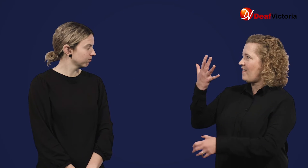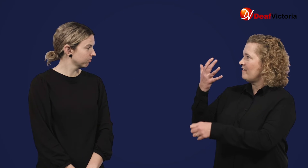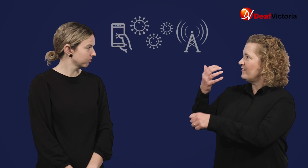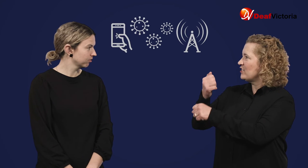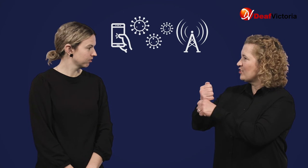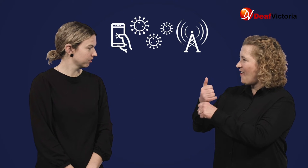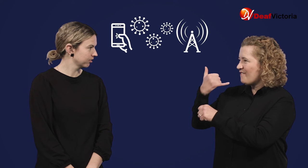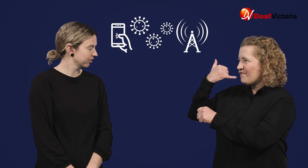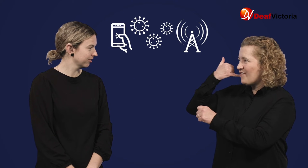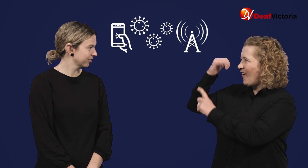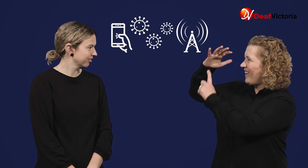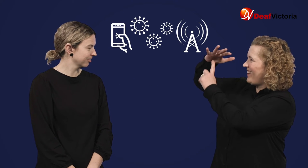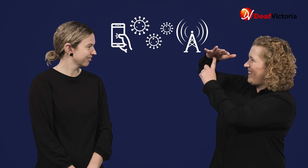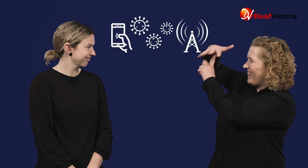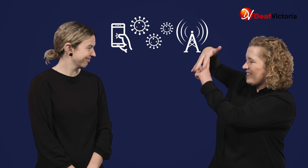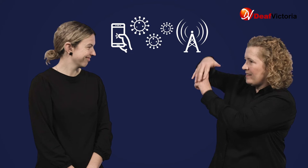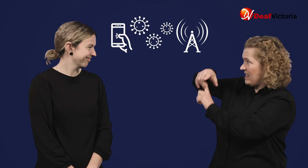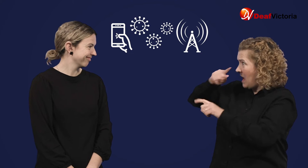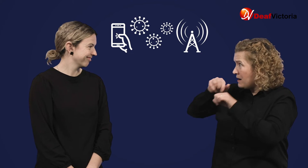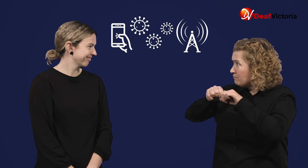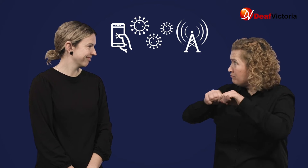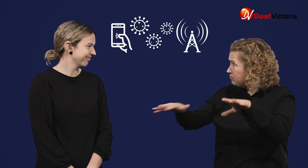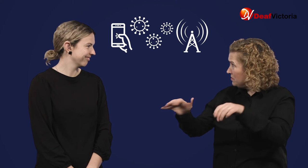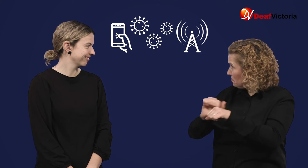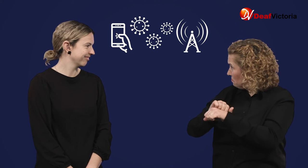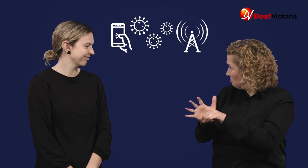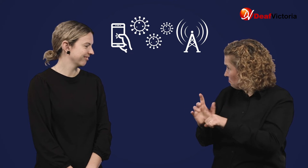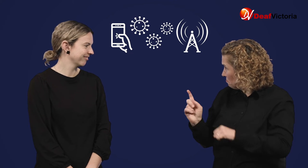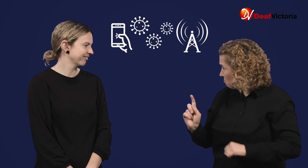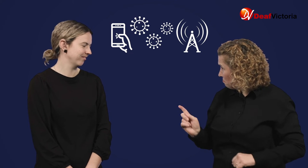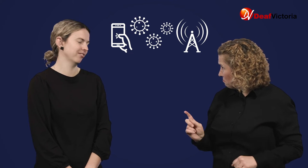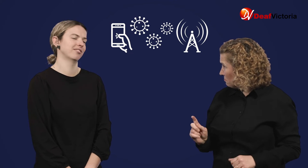Can 5G phone networks spread COVID-19?